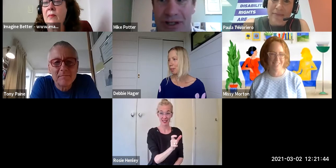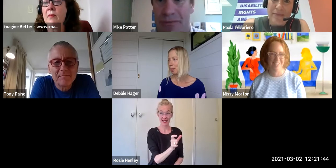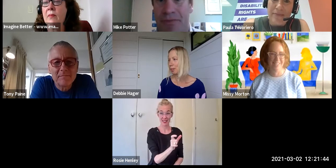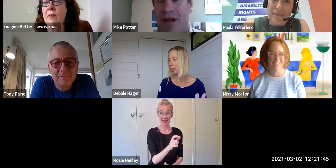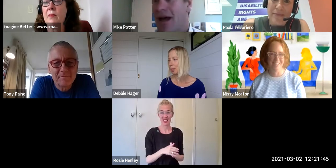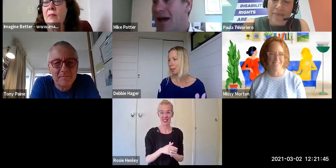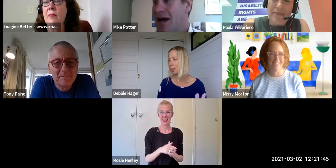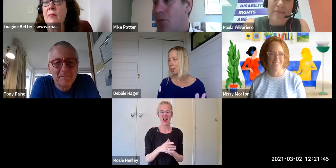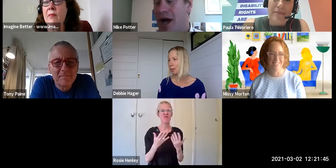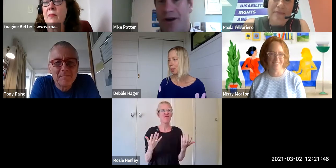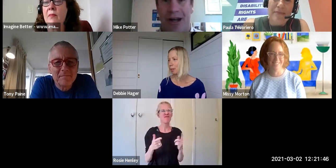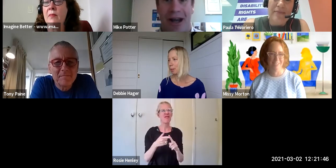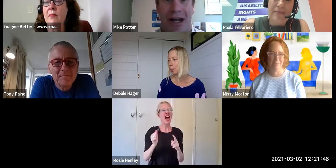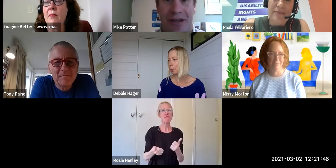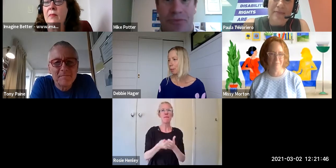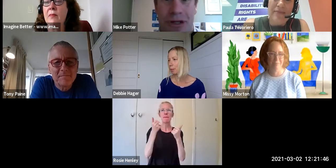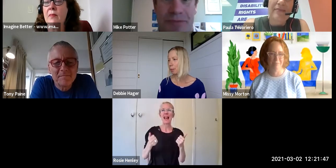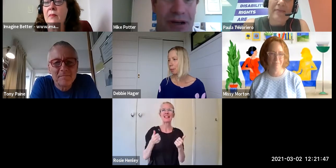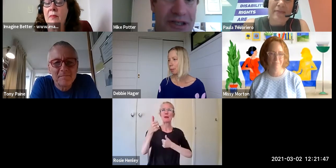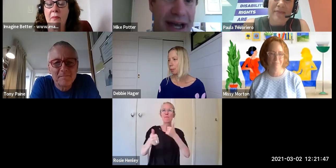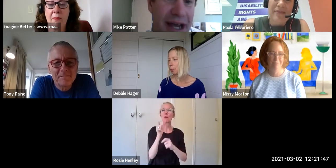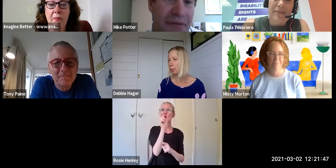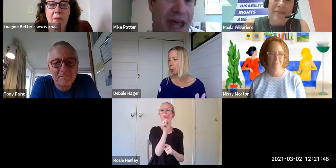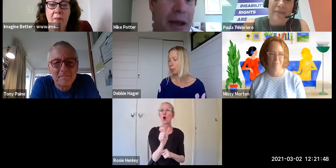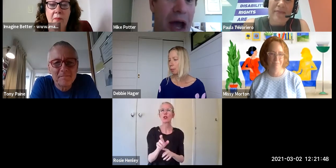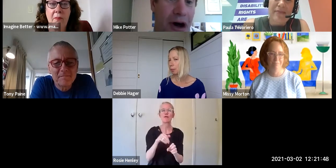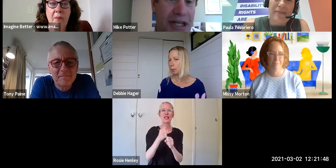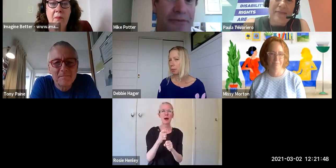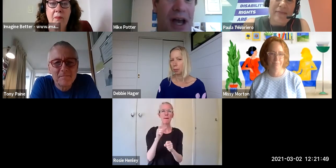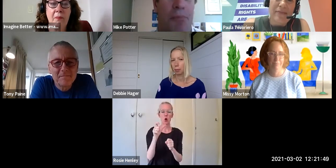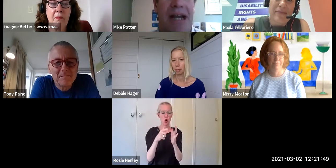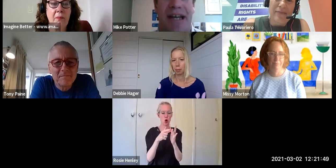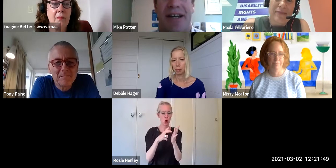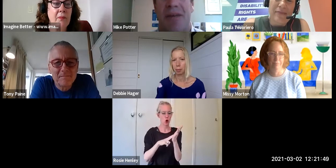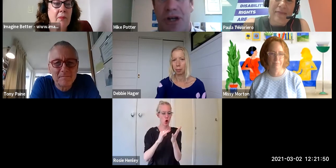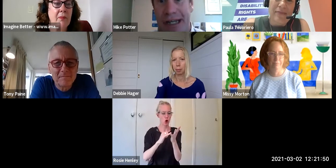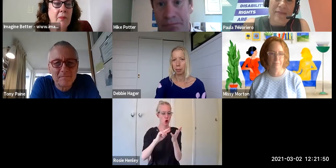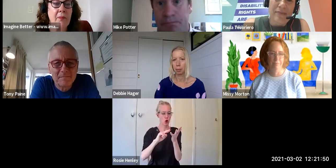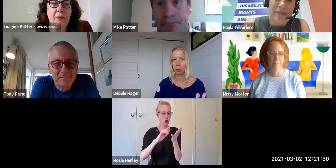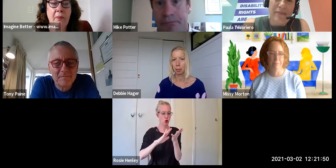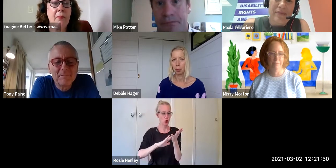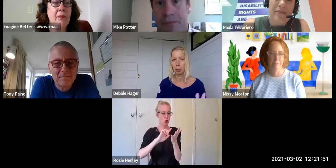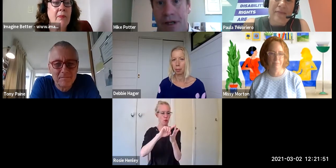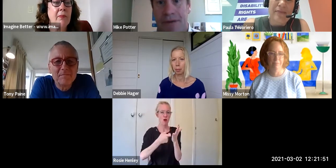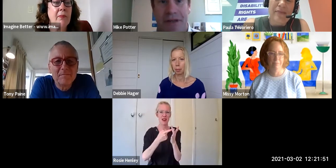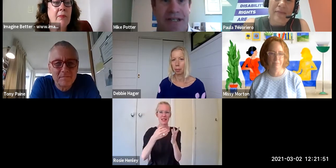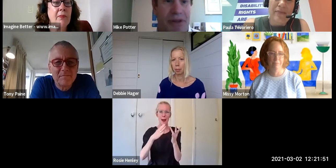So why don't I like these words? Because they identify a breakdown in community, that there's